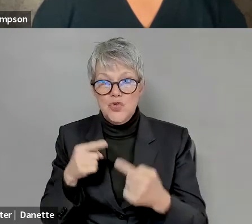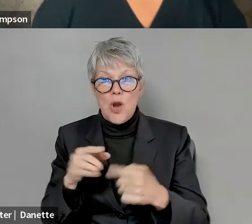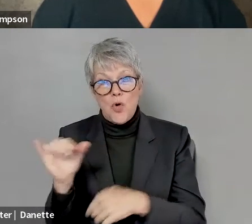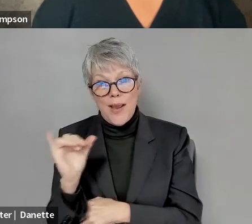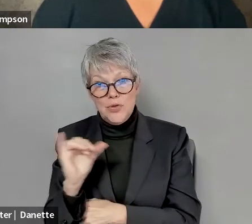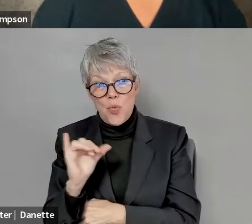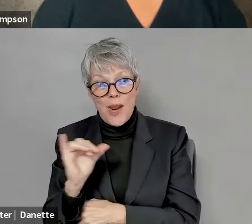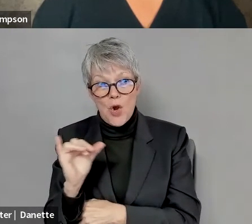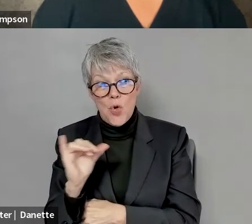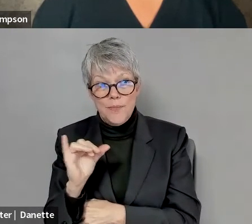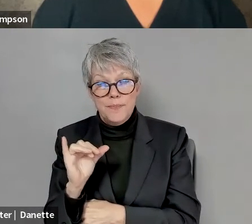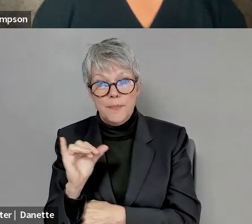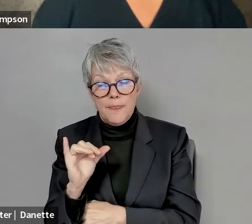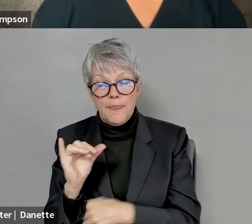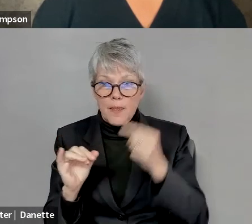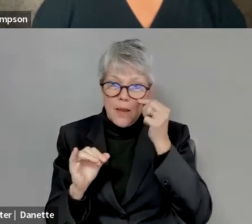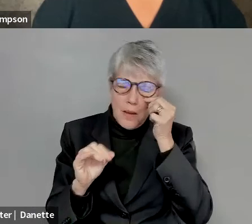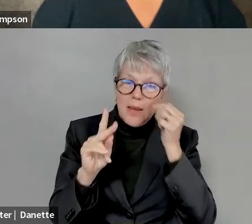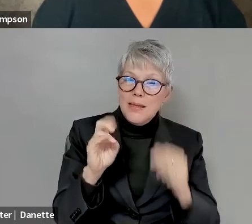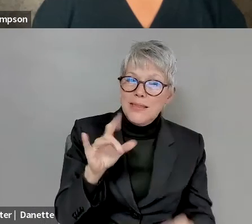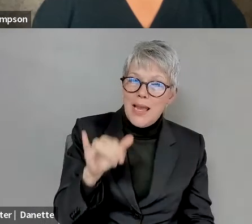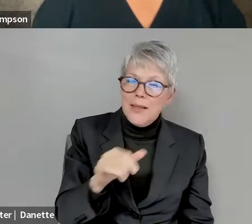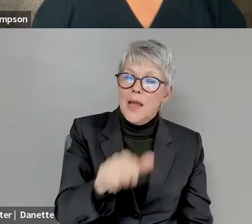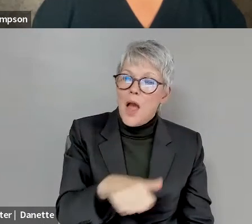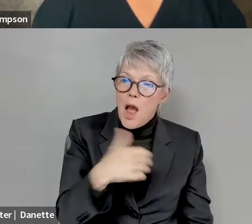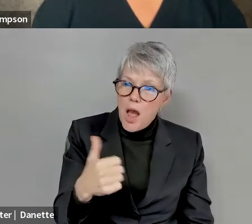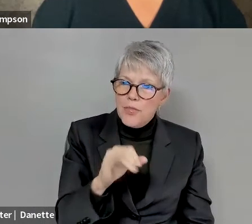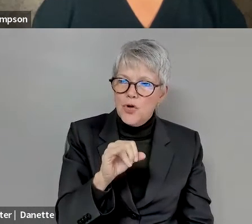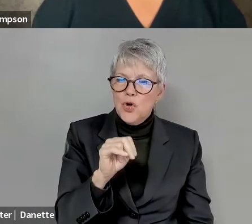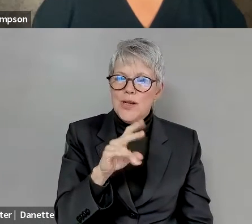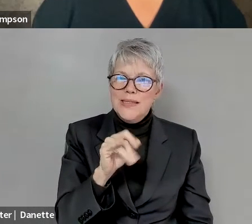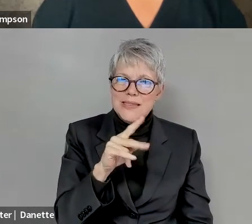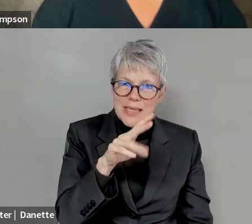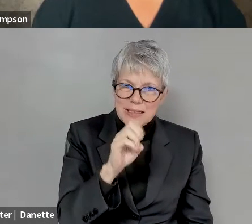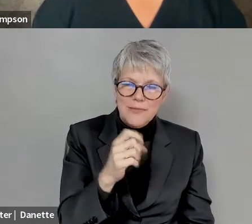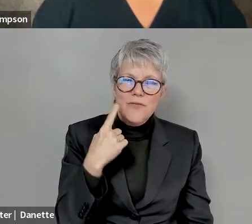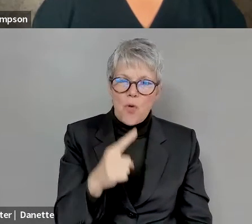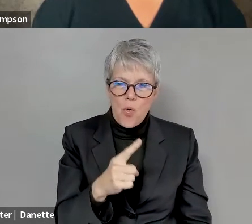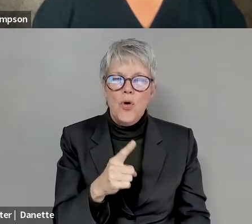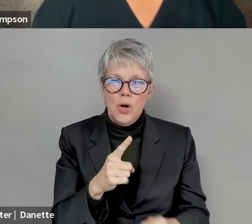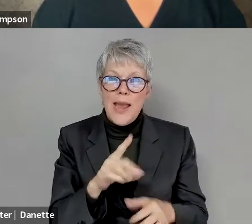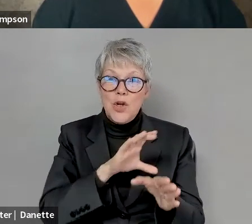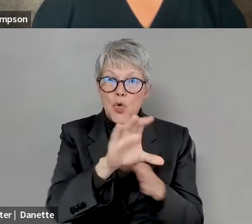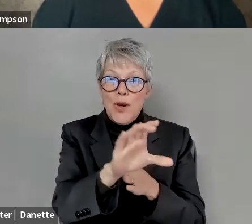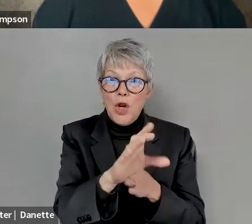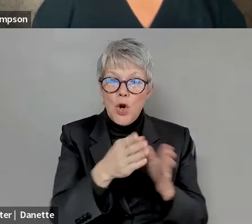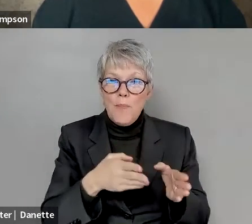Kelly Crosbie: So other supports, other incentives that we are. Kelly Crosbie: Thank you for that.